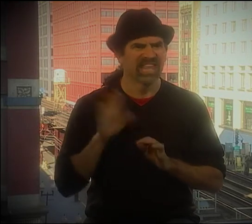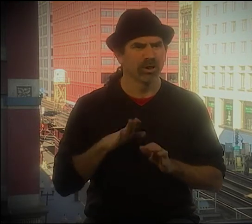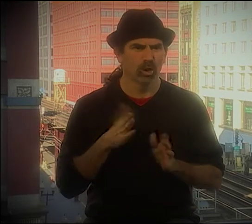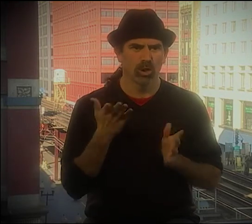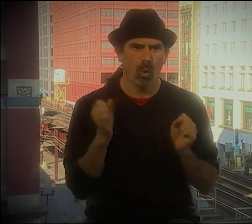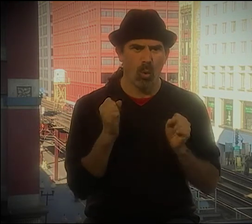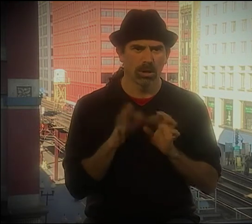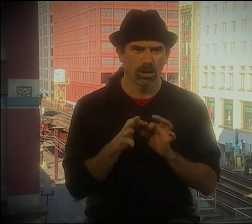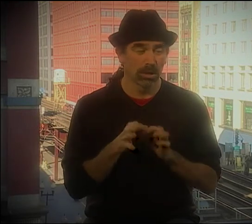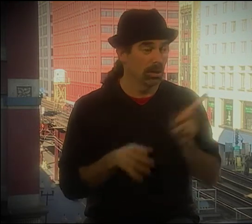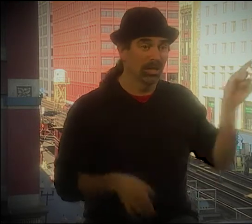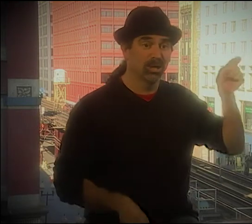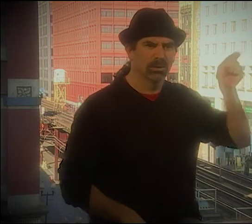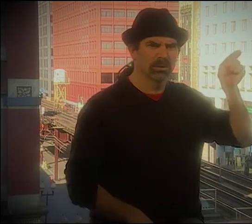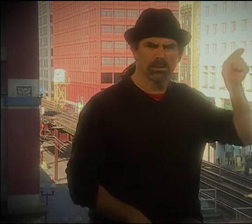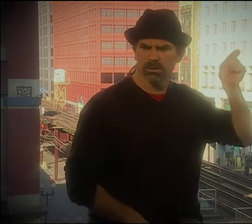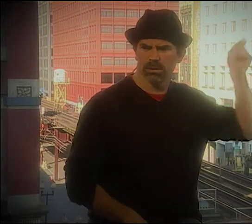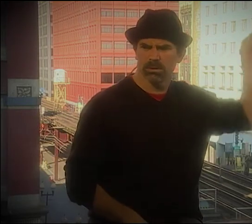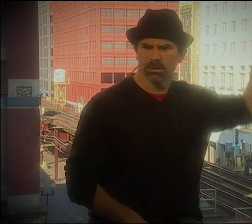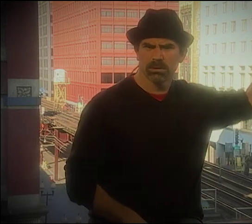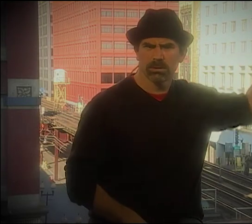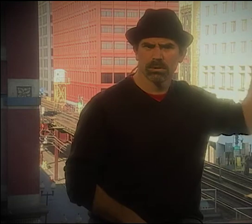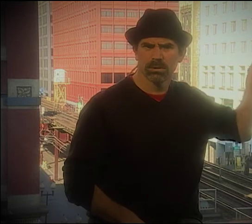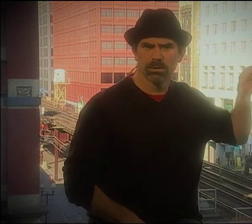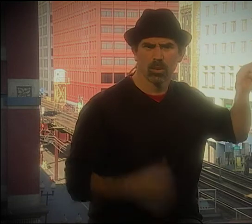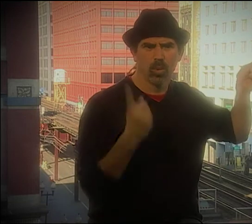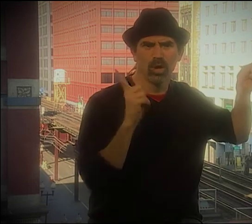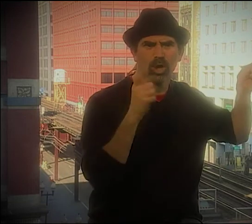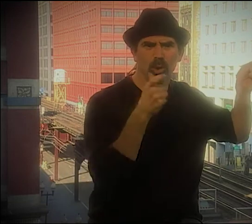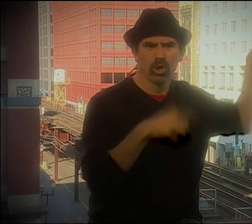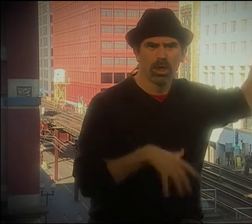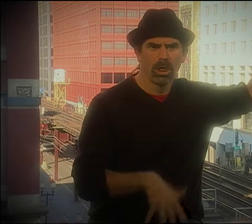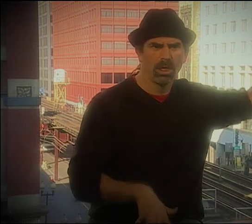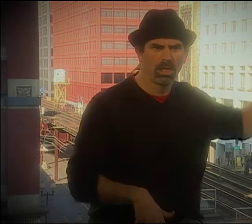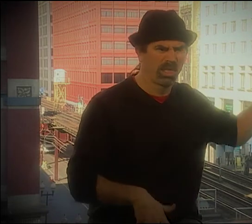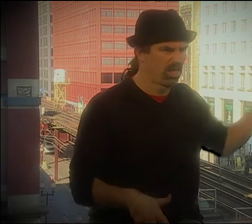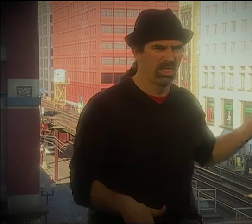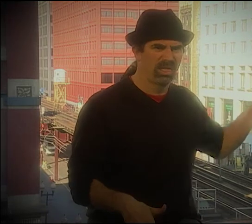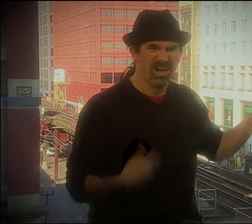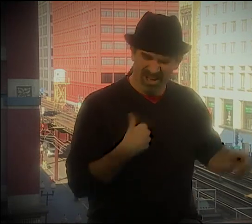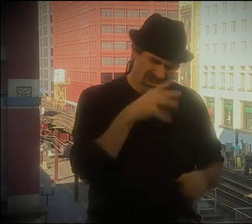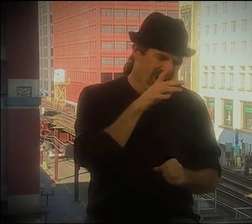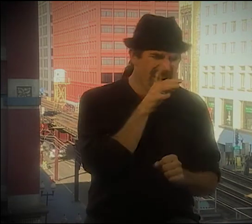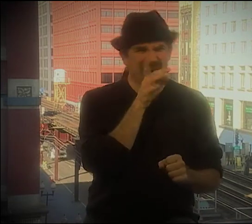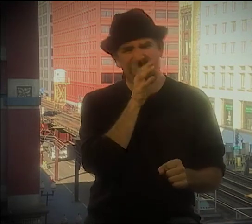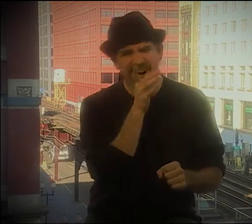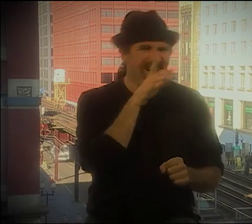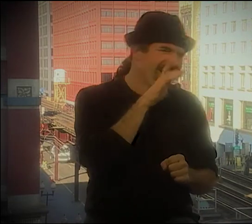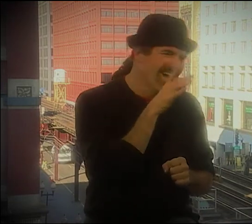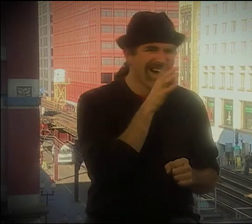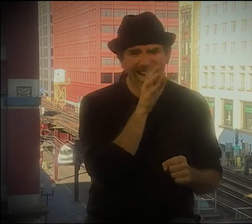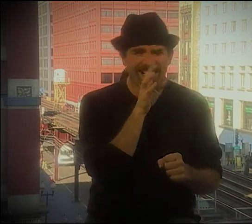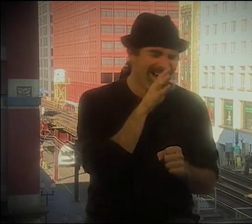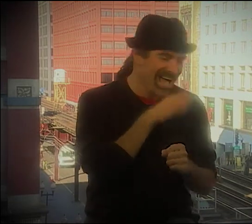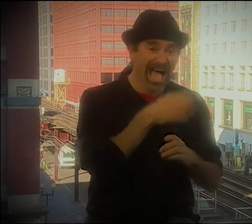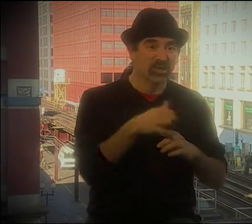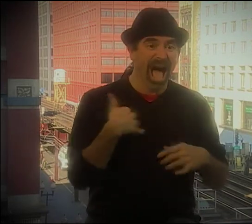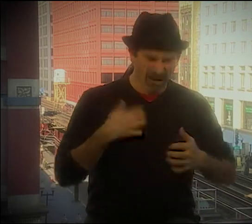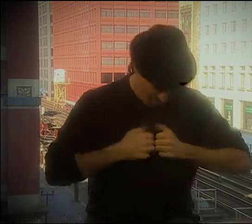THEY'D SAY I'D HAVE THE MICROPHONE, AND I'D START SPEAKING AWAY INTO THE MICROPHONE, AND THE INTERPRETER WOULD BE LIKE, "I--UH--UM..." AND JUST DOING IT COLD.